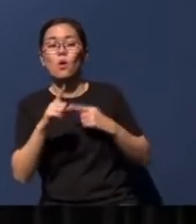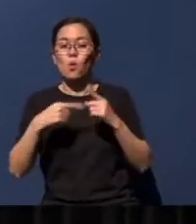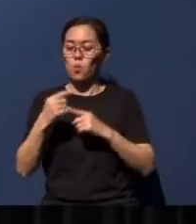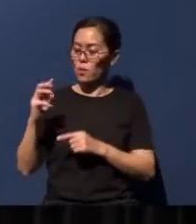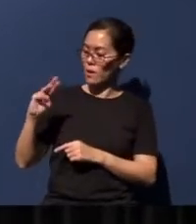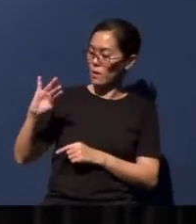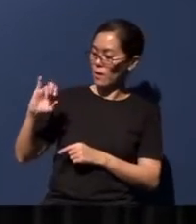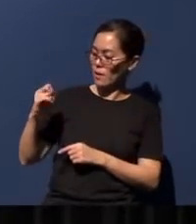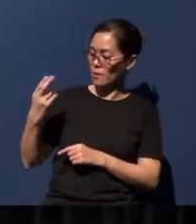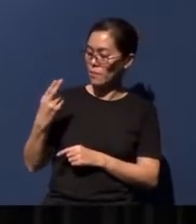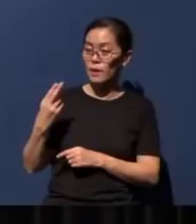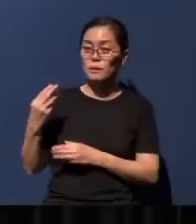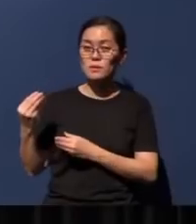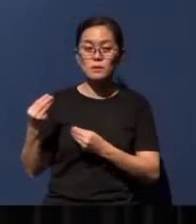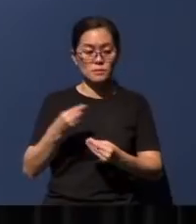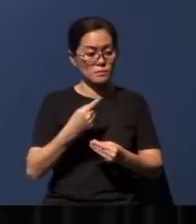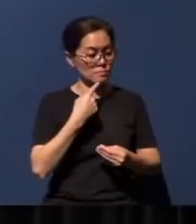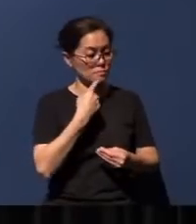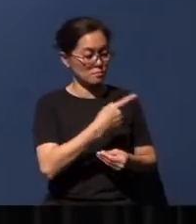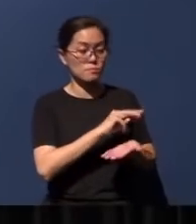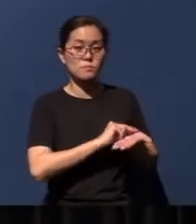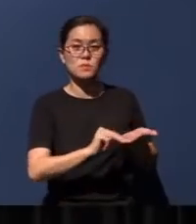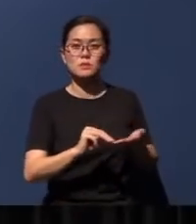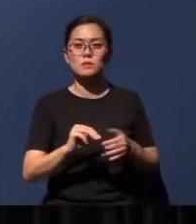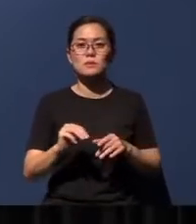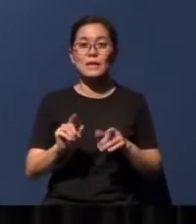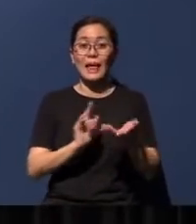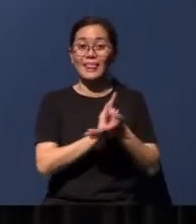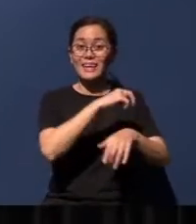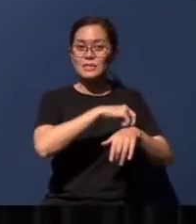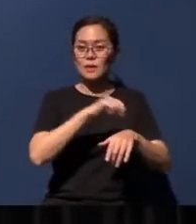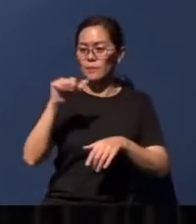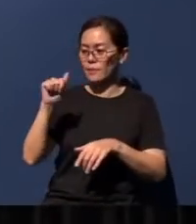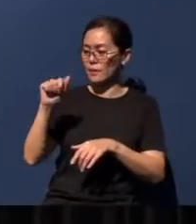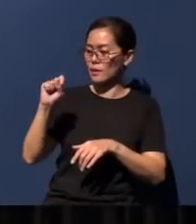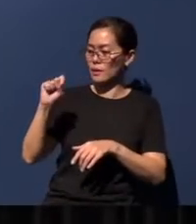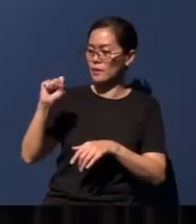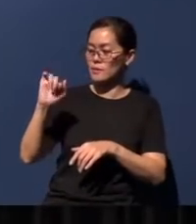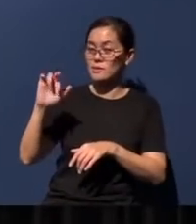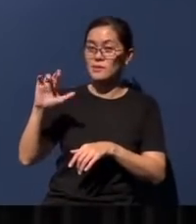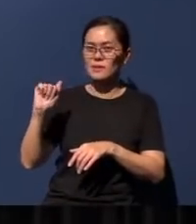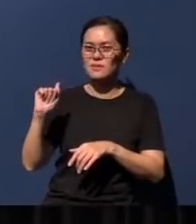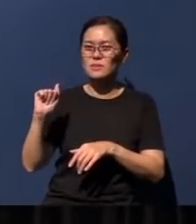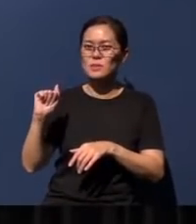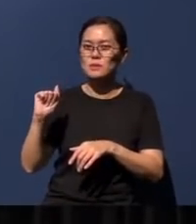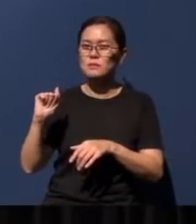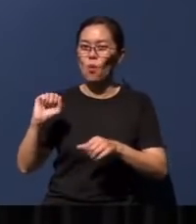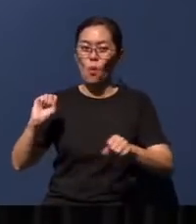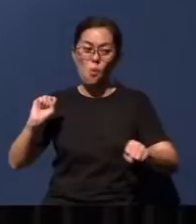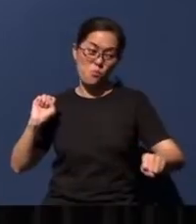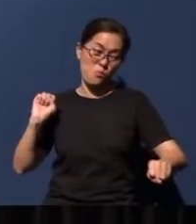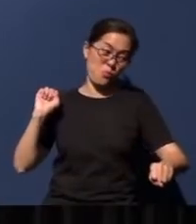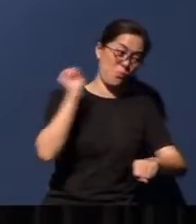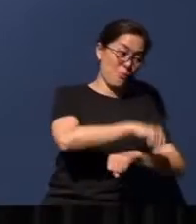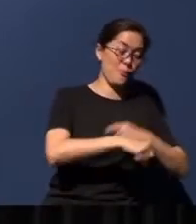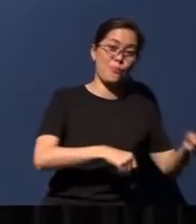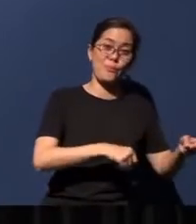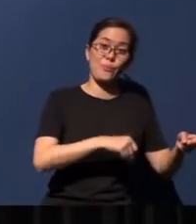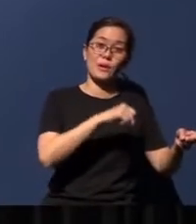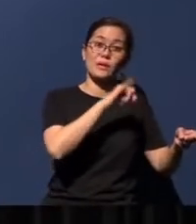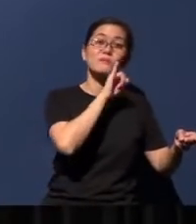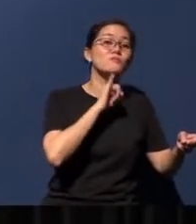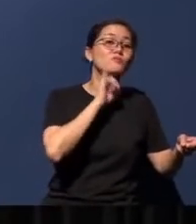and addressing the people, Assyria was about to pounce on Israel in the north and then totally